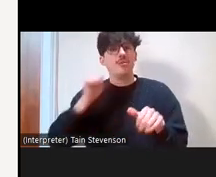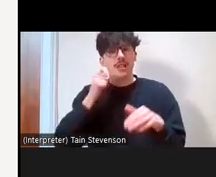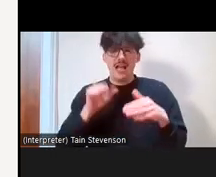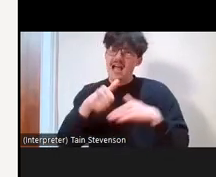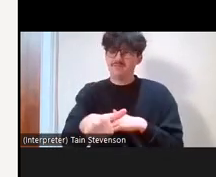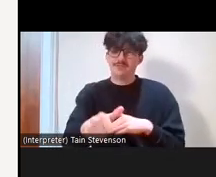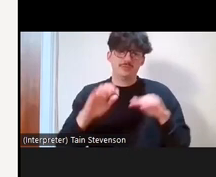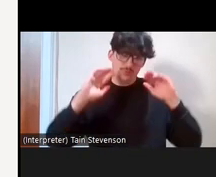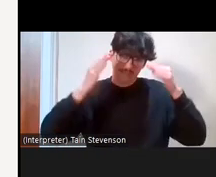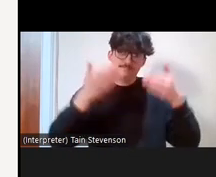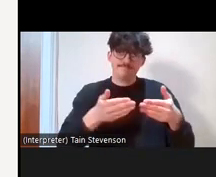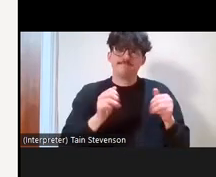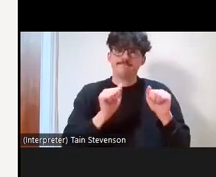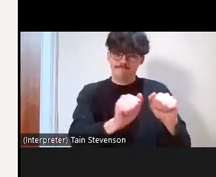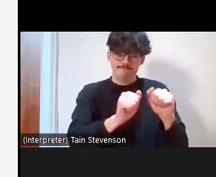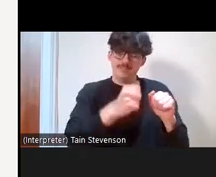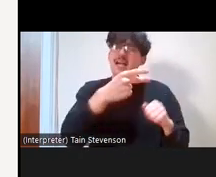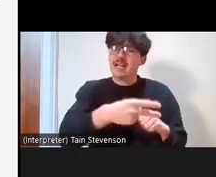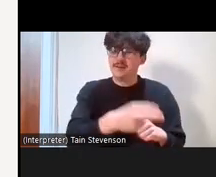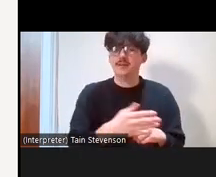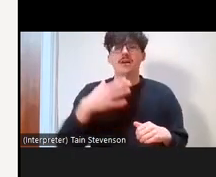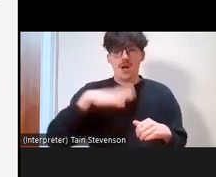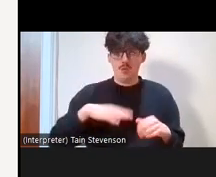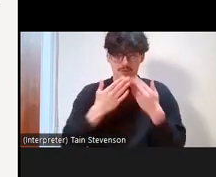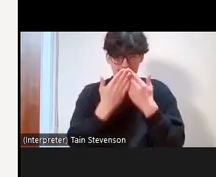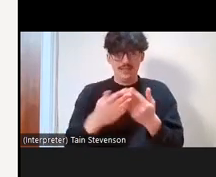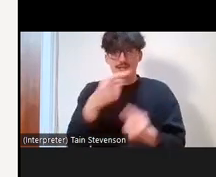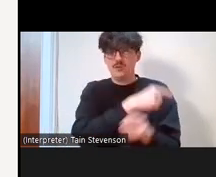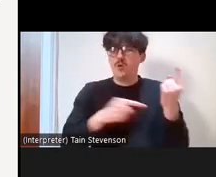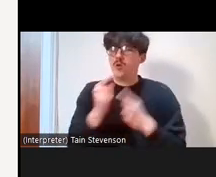I'm just going to stop there and thank you all so much for all your participation in that.